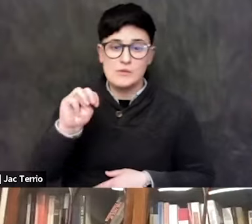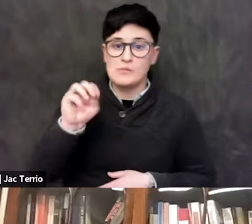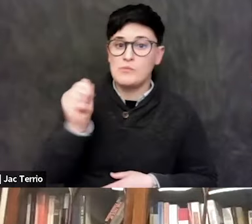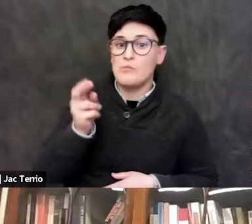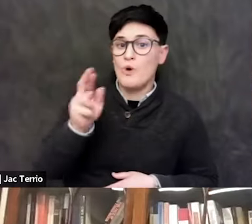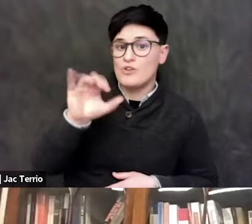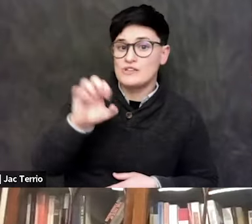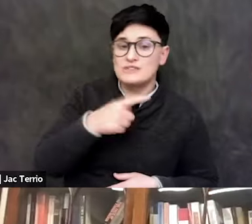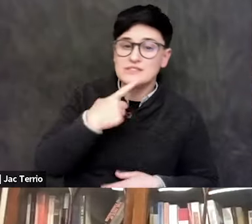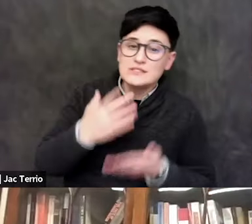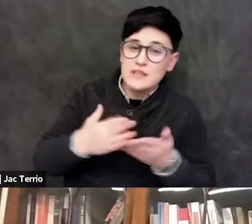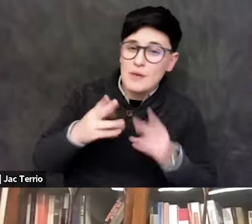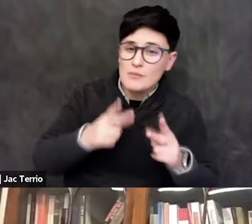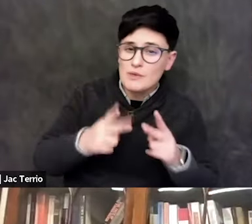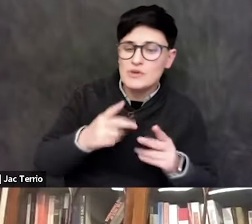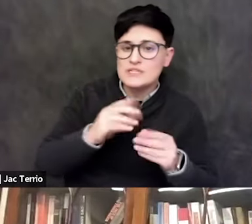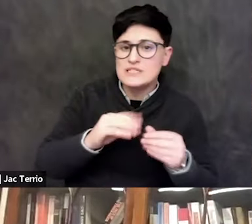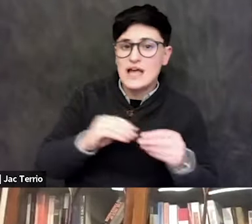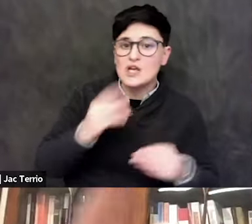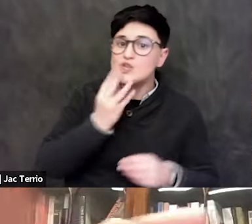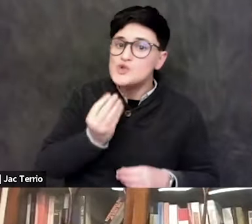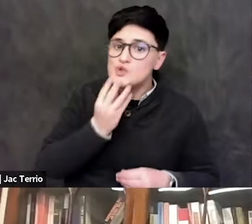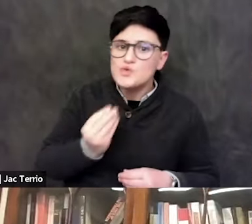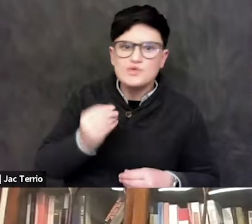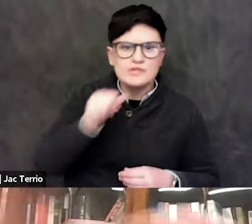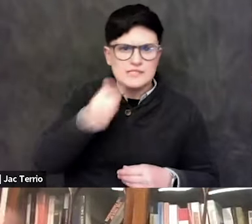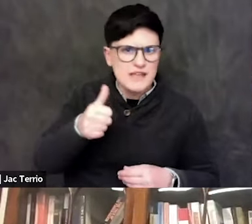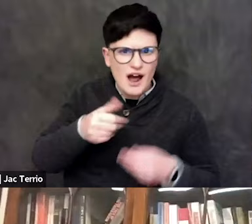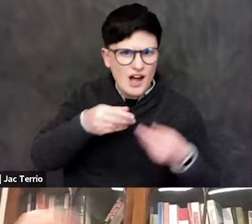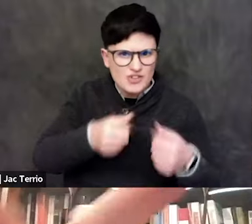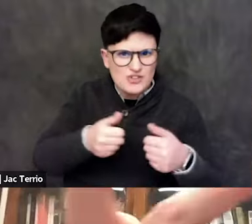don't seem to be treated as a minority worthy of,